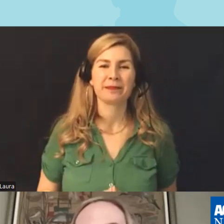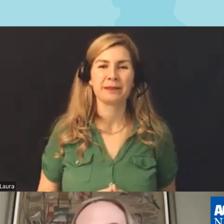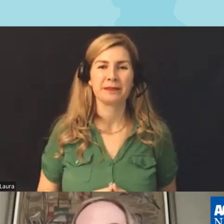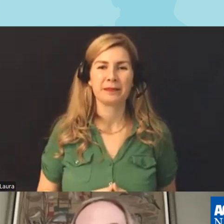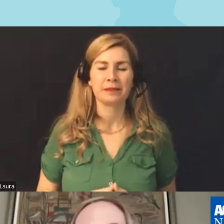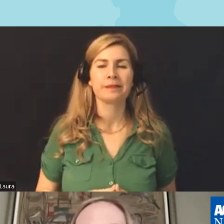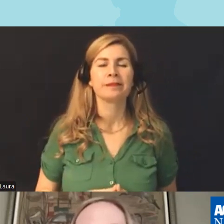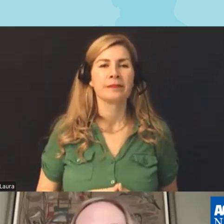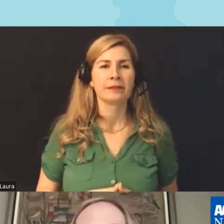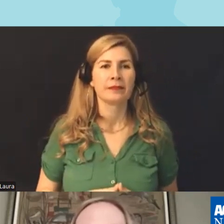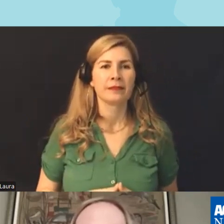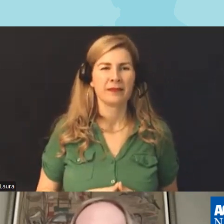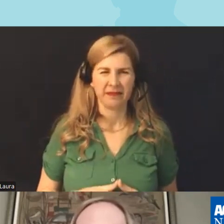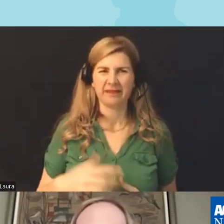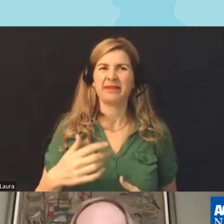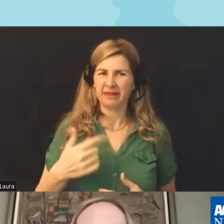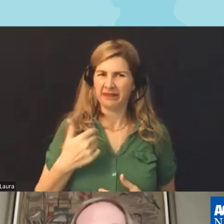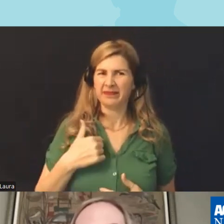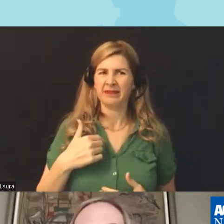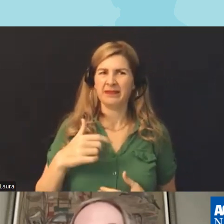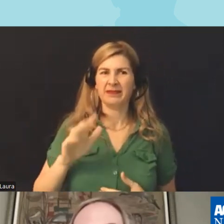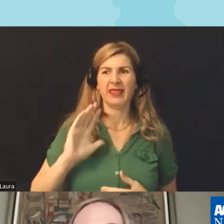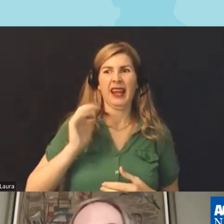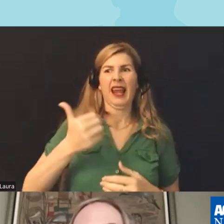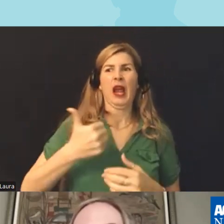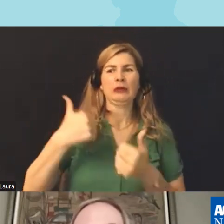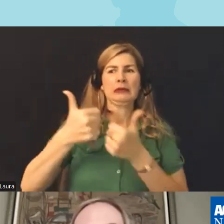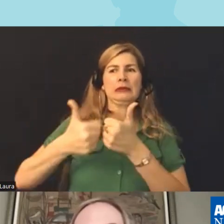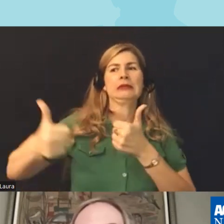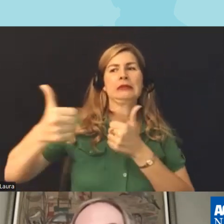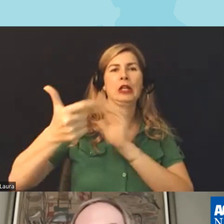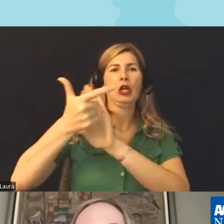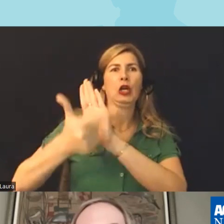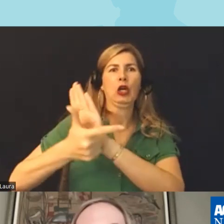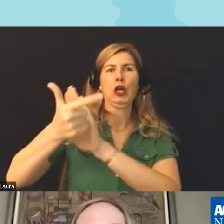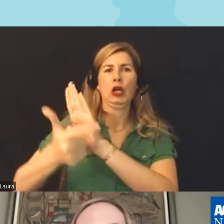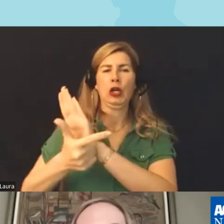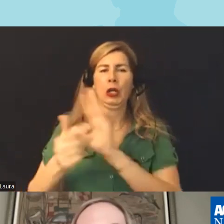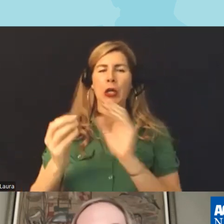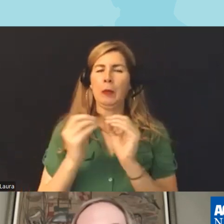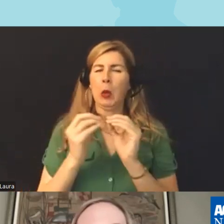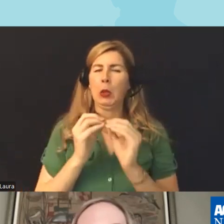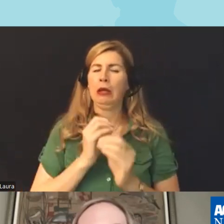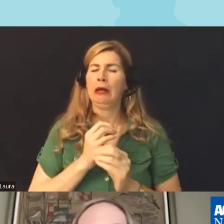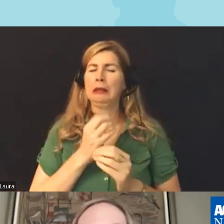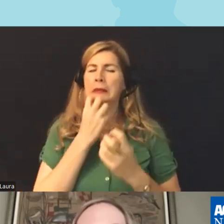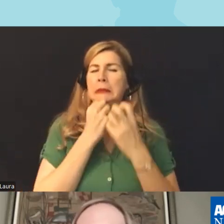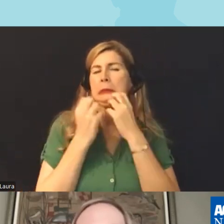is our legislature is becoming more more and more radically conservative as are our school